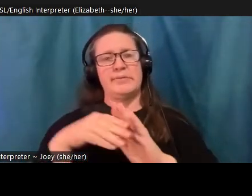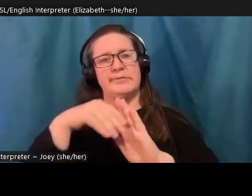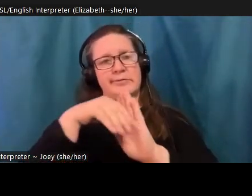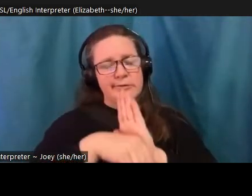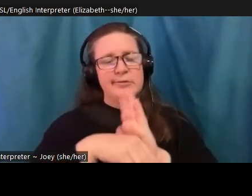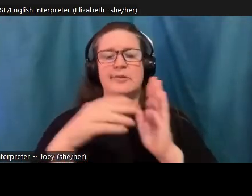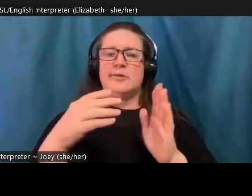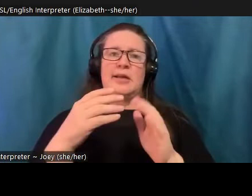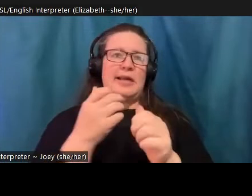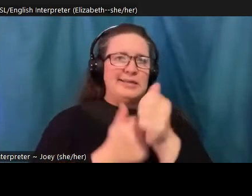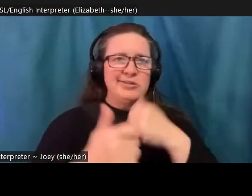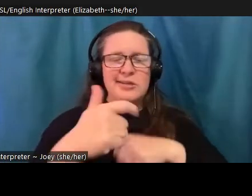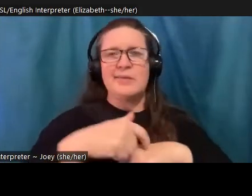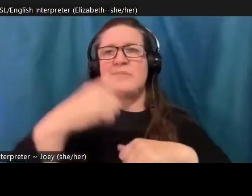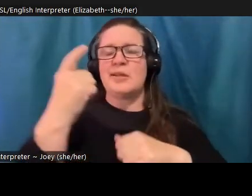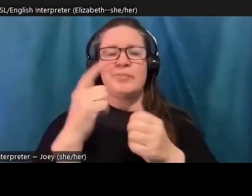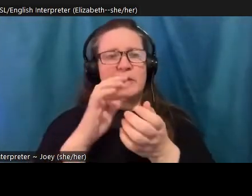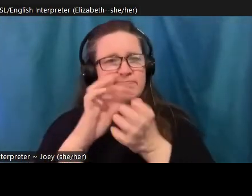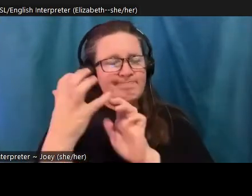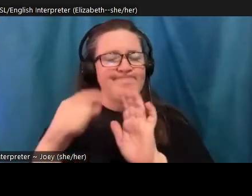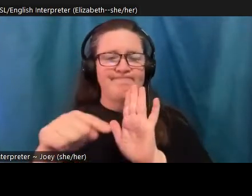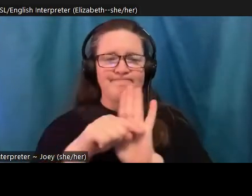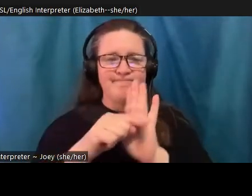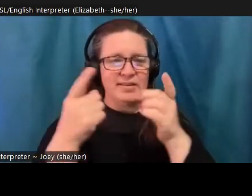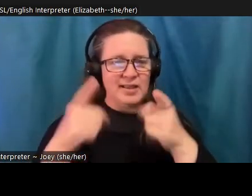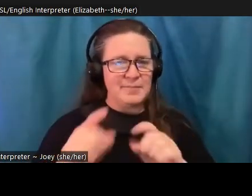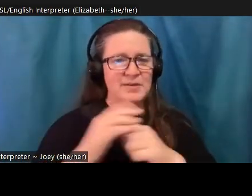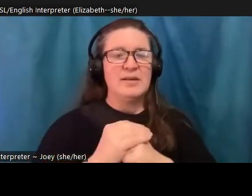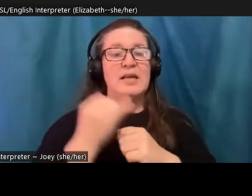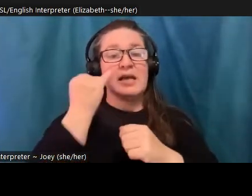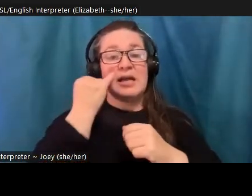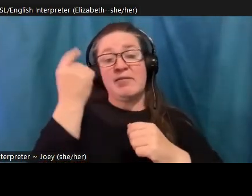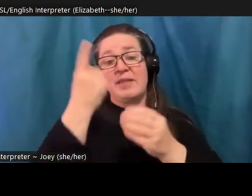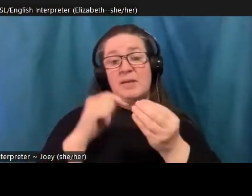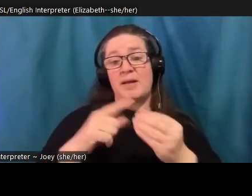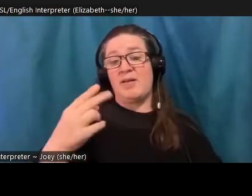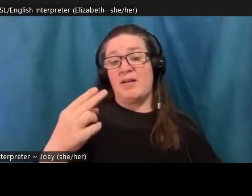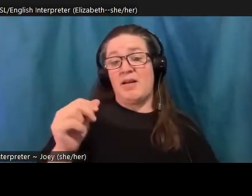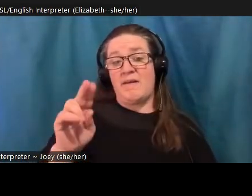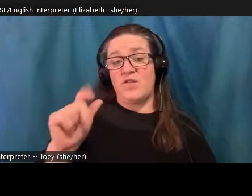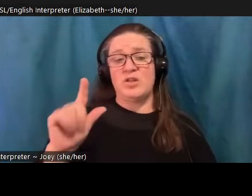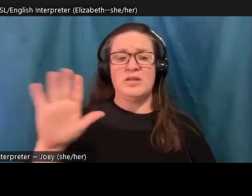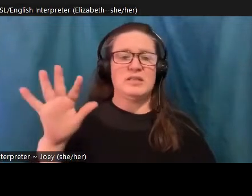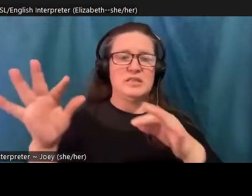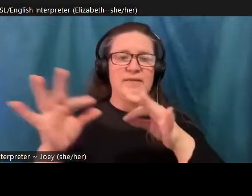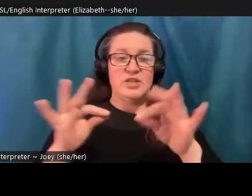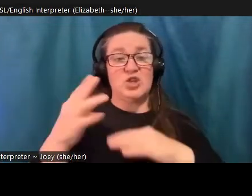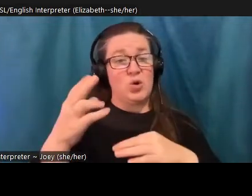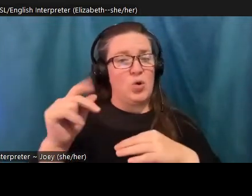think of Vaclav Havel's famous definition of hope we can just dispense with those debates about probability. After many